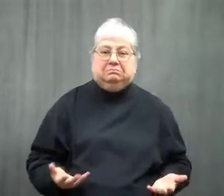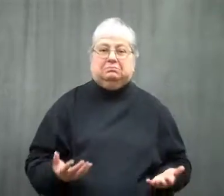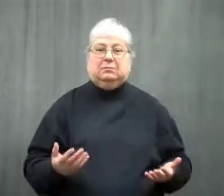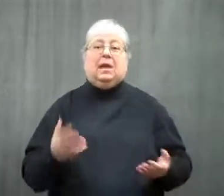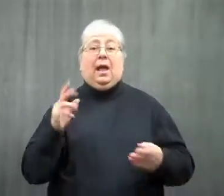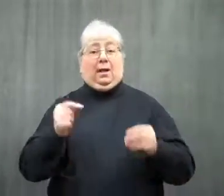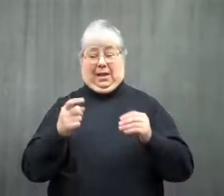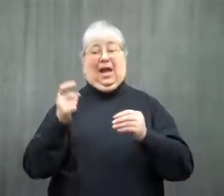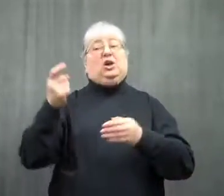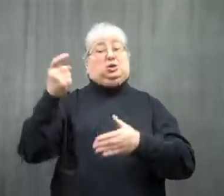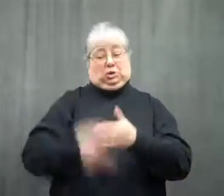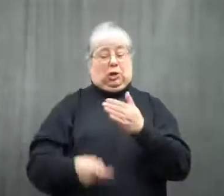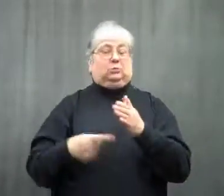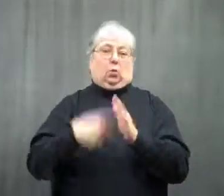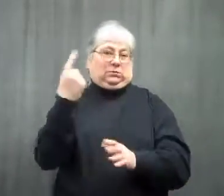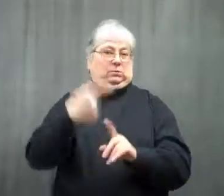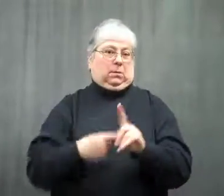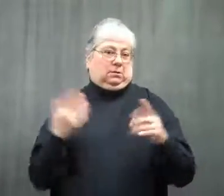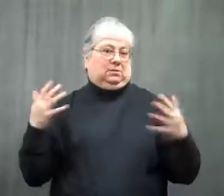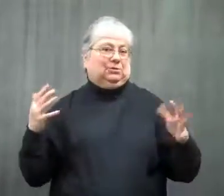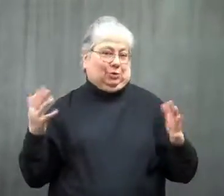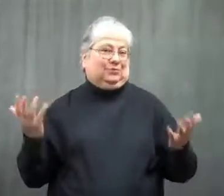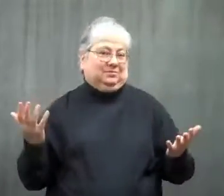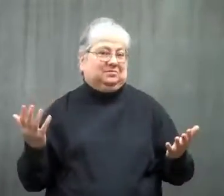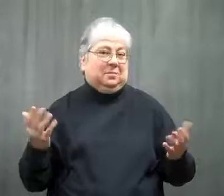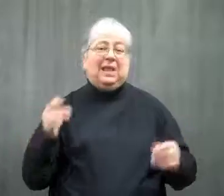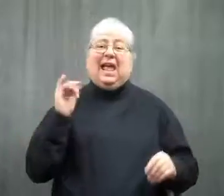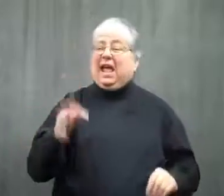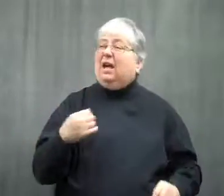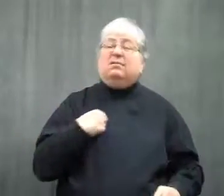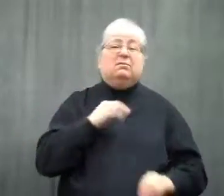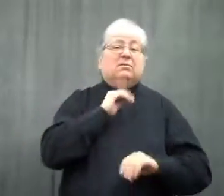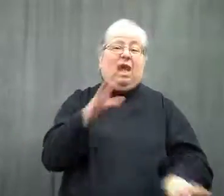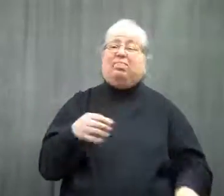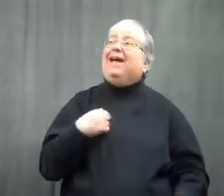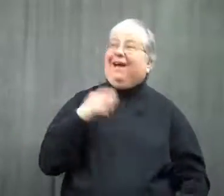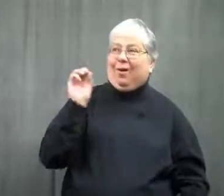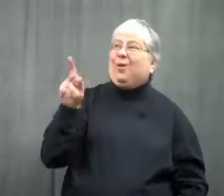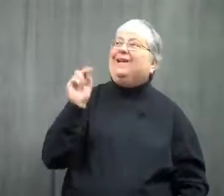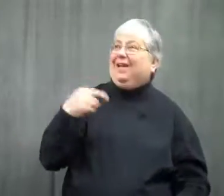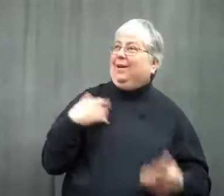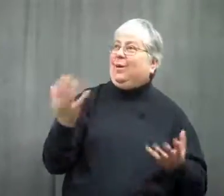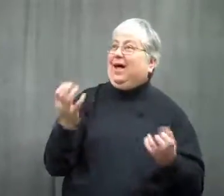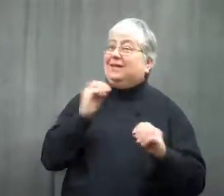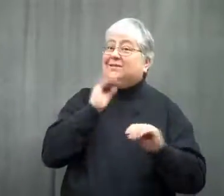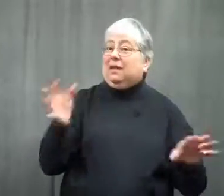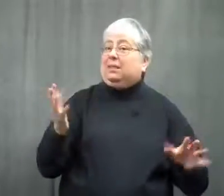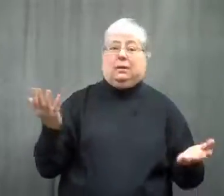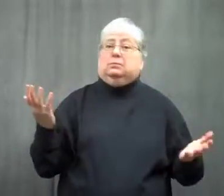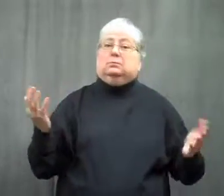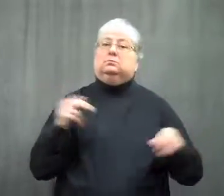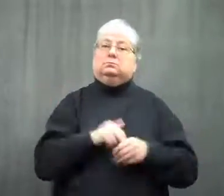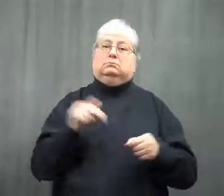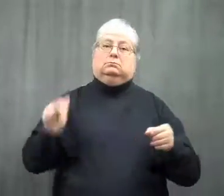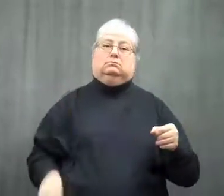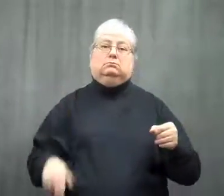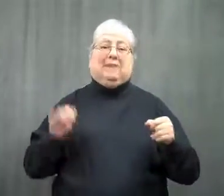They can only charge that fee once per month. If you didn't tell them you wanted it, and it goes over the limit,